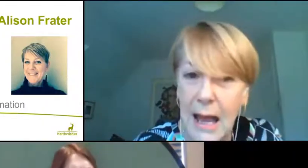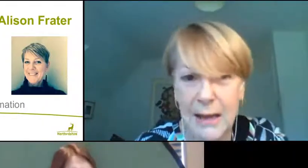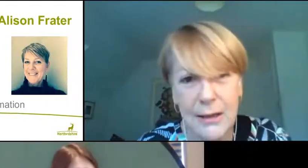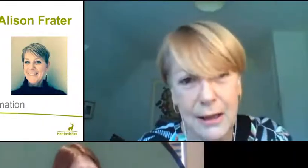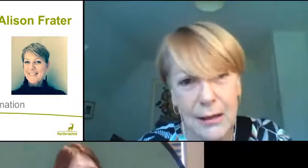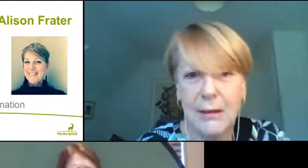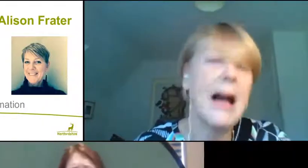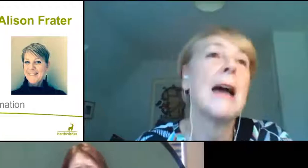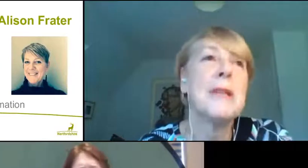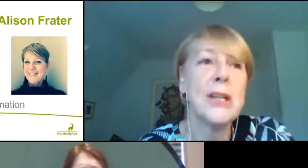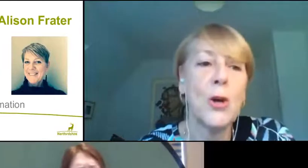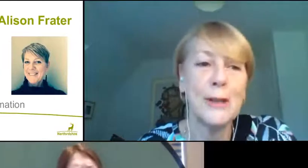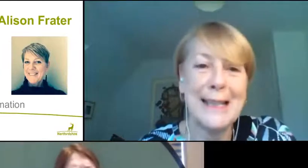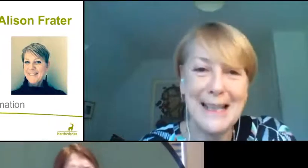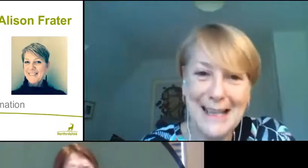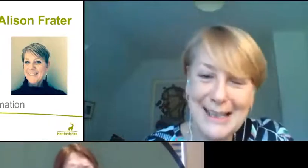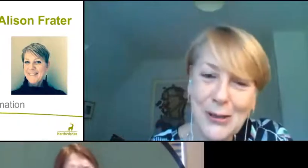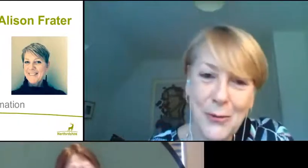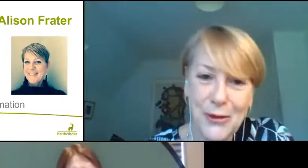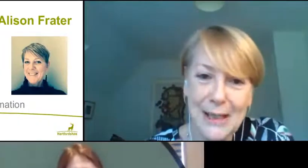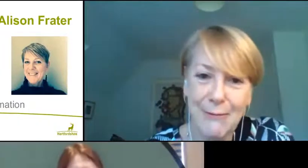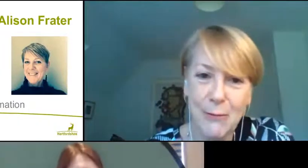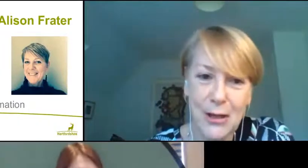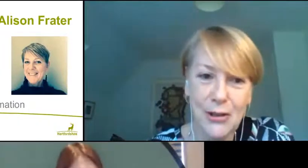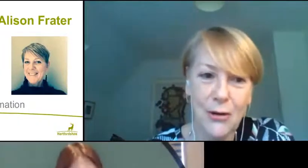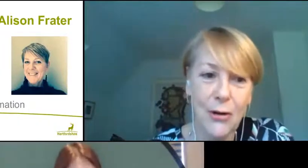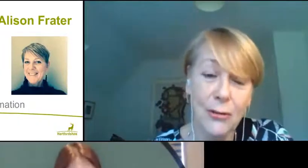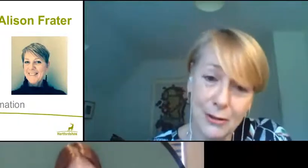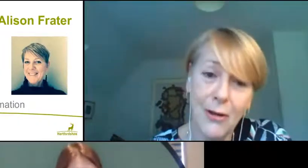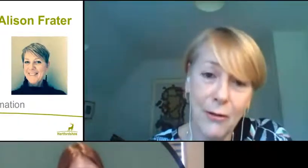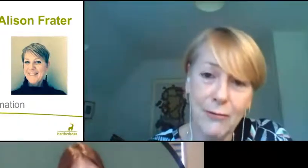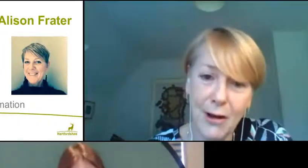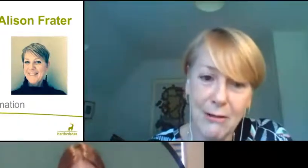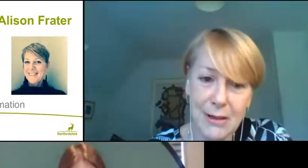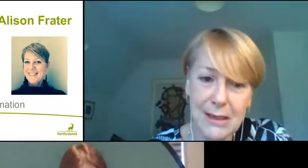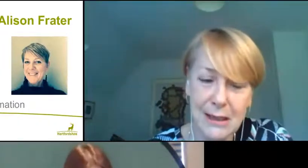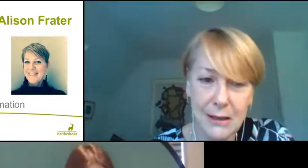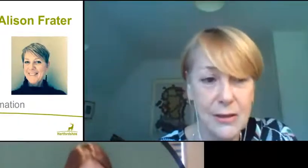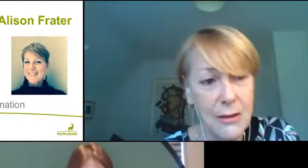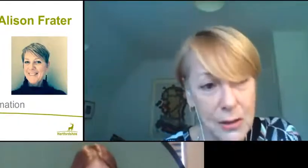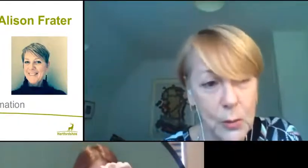and I think I'm interpreting that as you wanting information on the virus, because others will